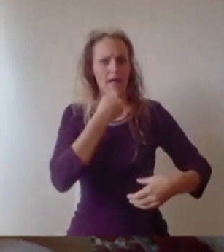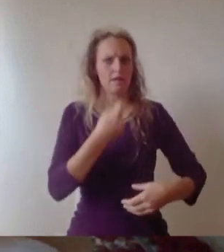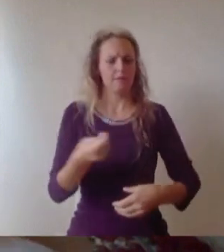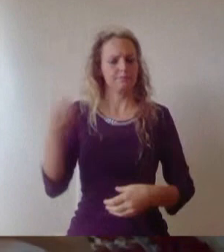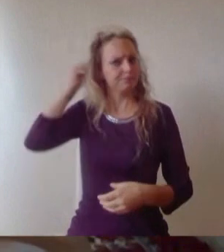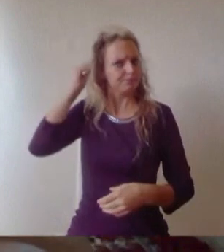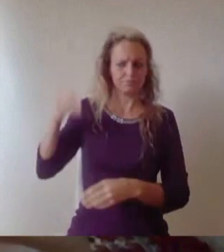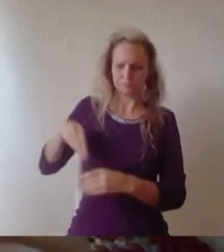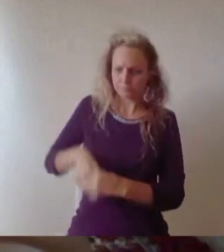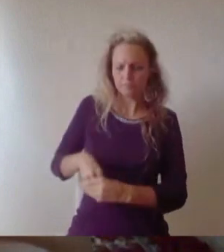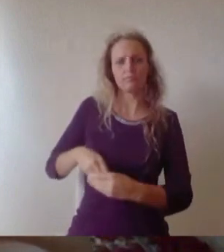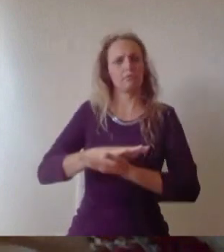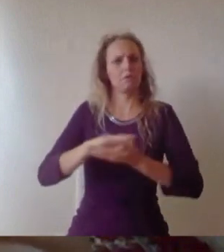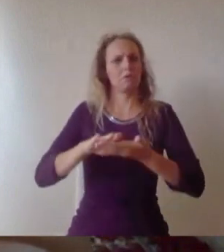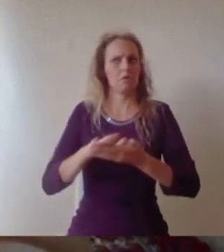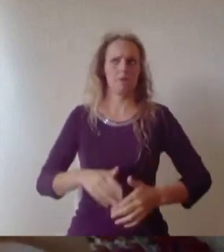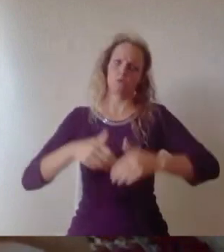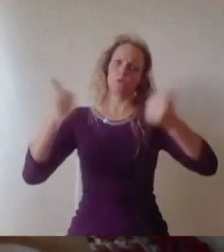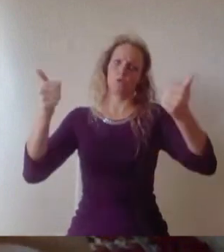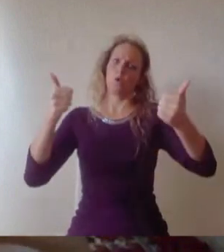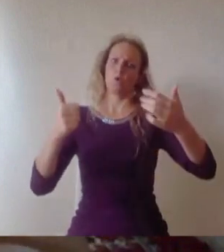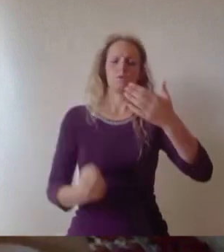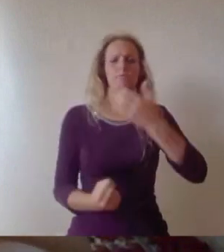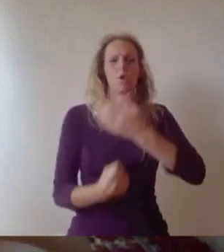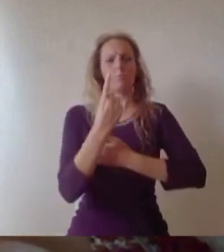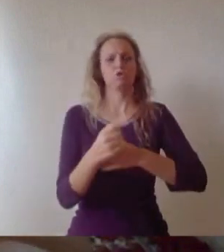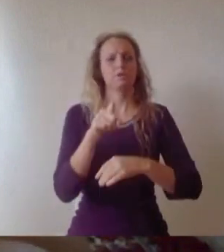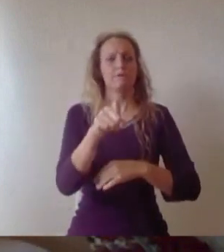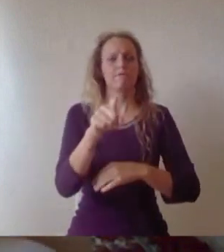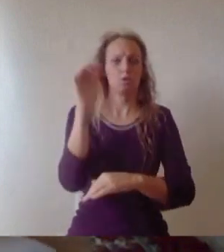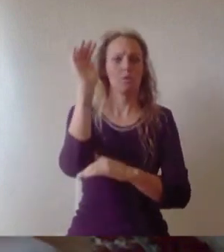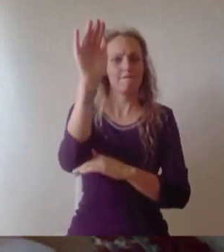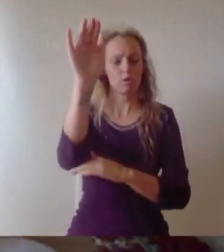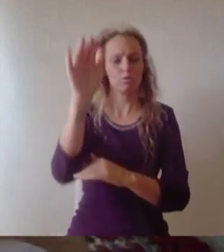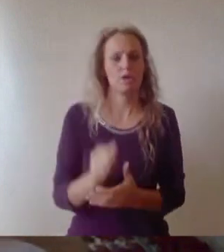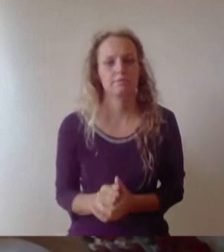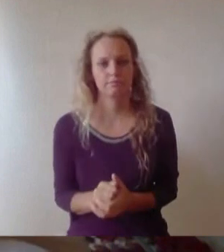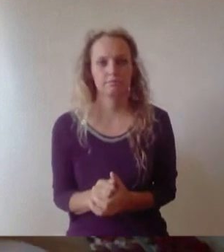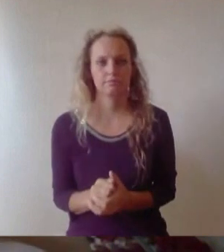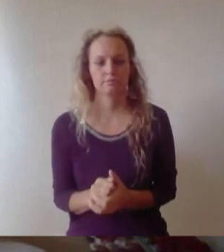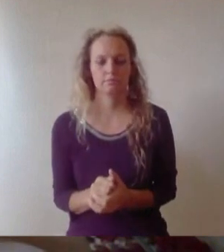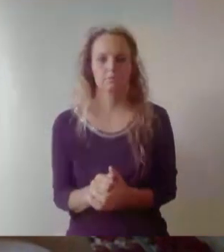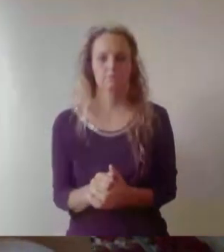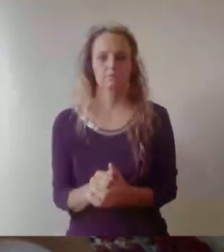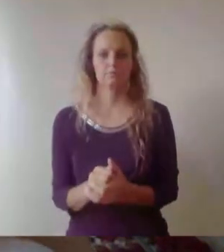as a hallmark of academic and intellectual achievement and more than this your success during this difficult period